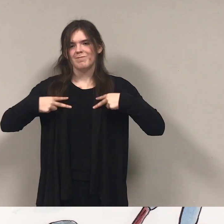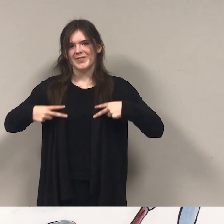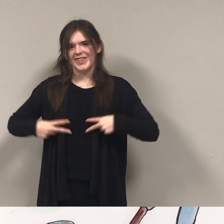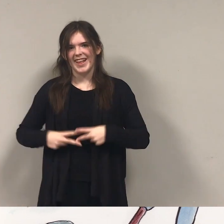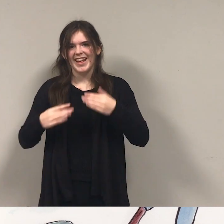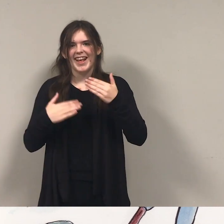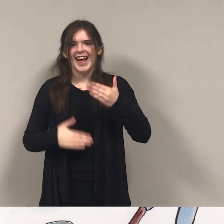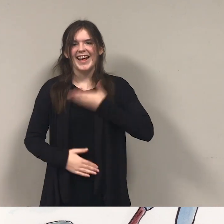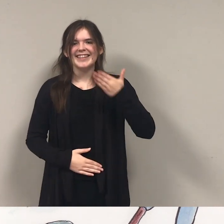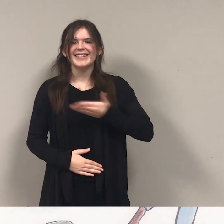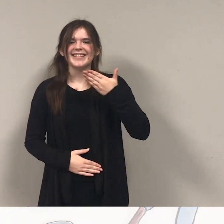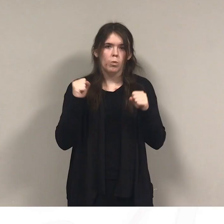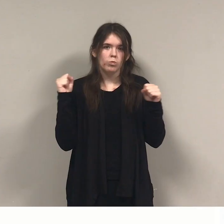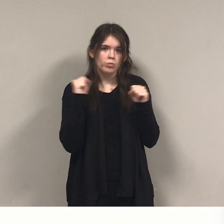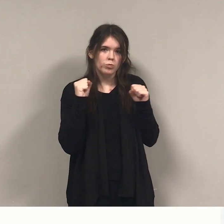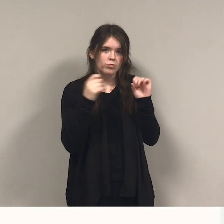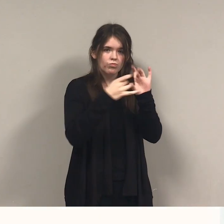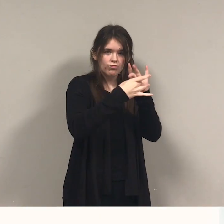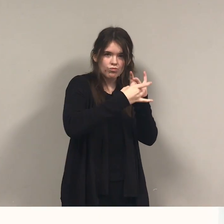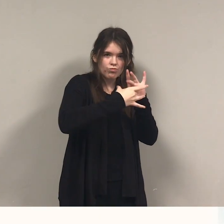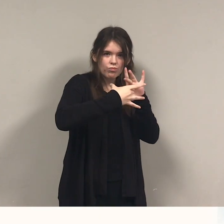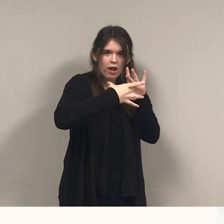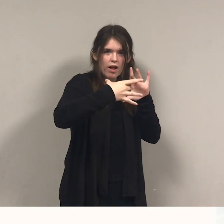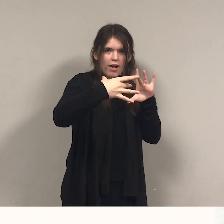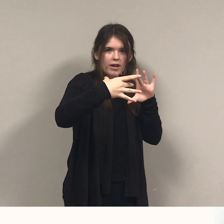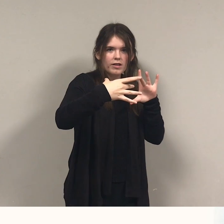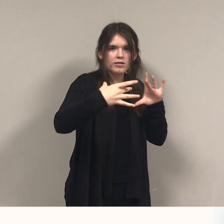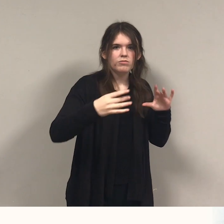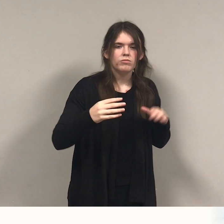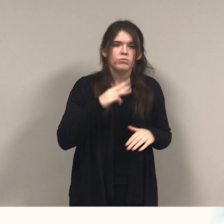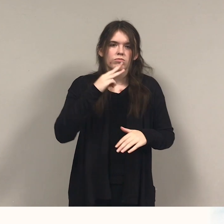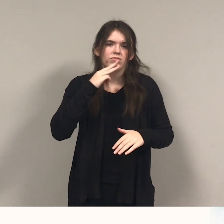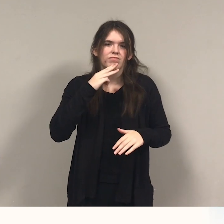Free at last from winter's grip, harbours thaw, seasons flip.